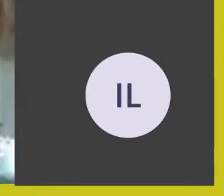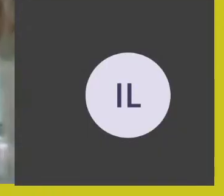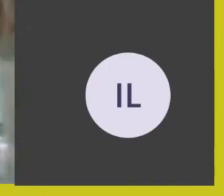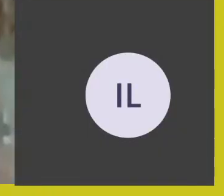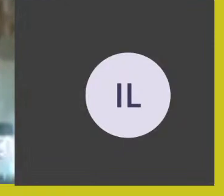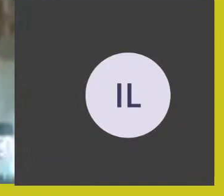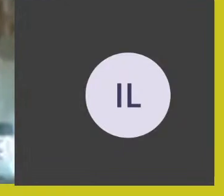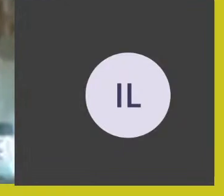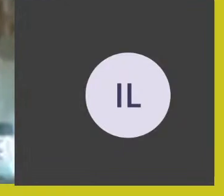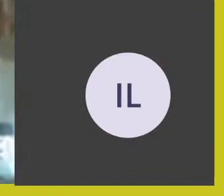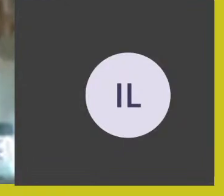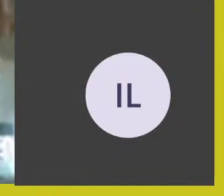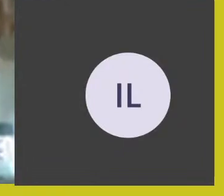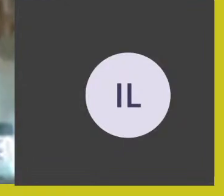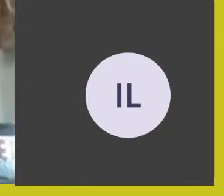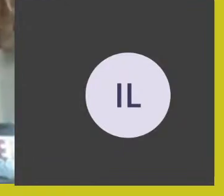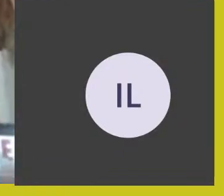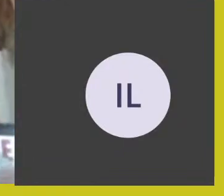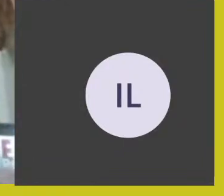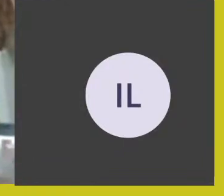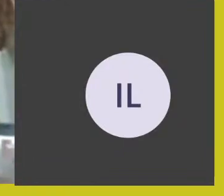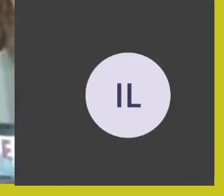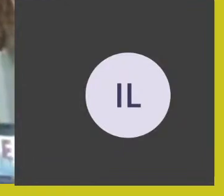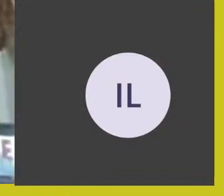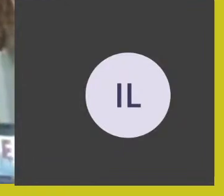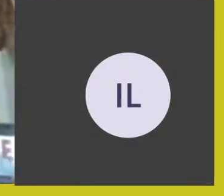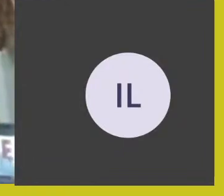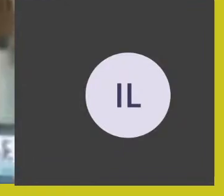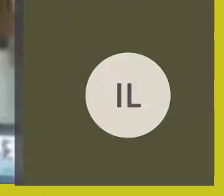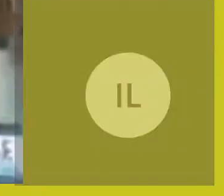They are burning our existence.